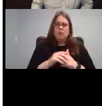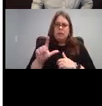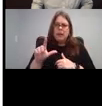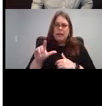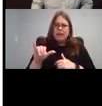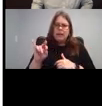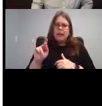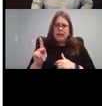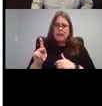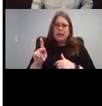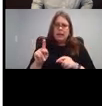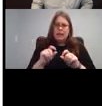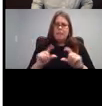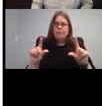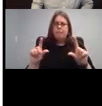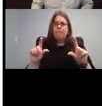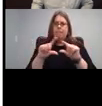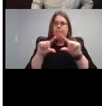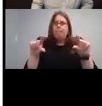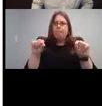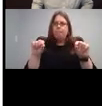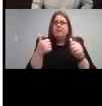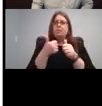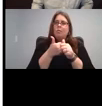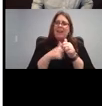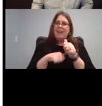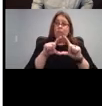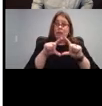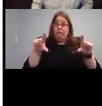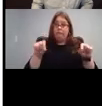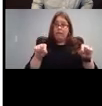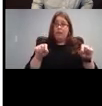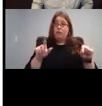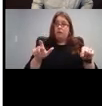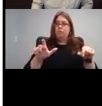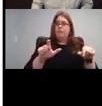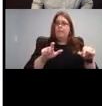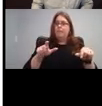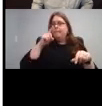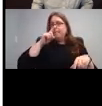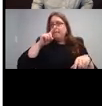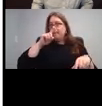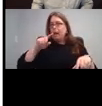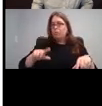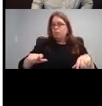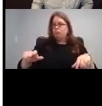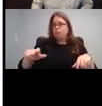there. Every field that has a link, the link will show up as